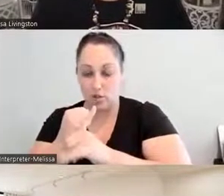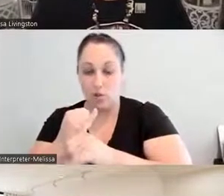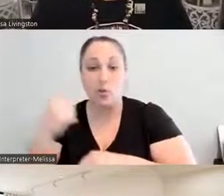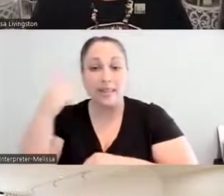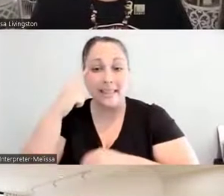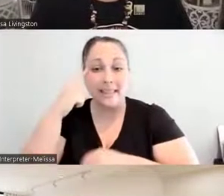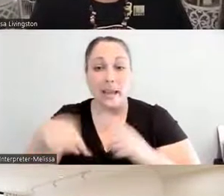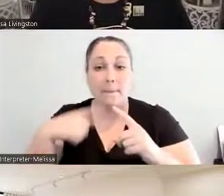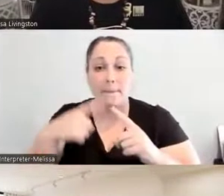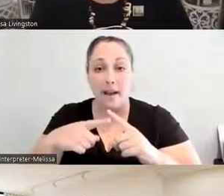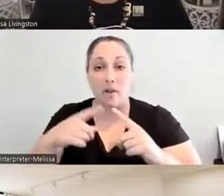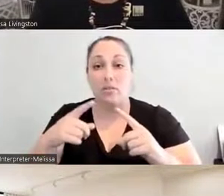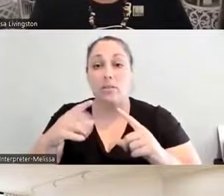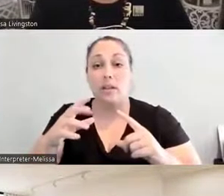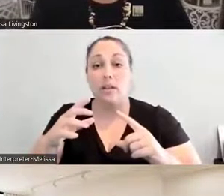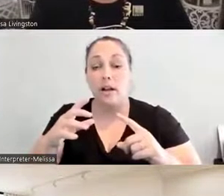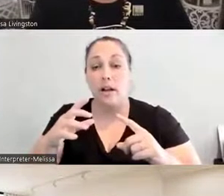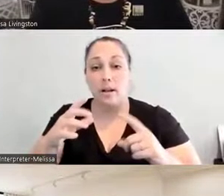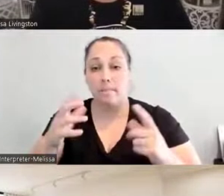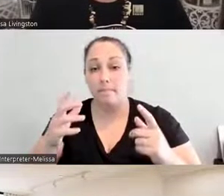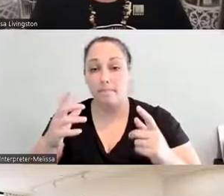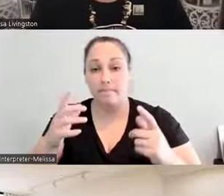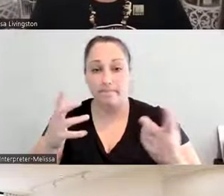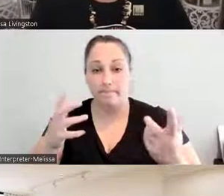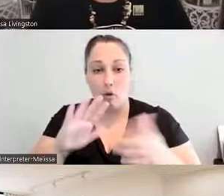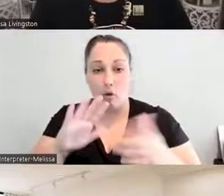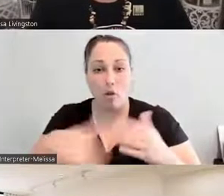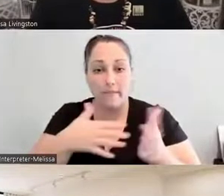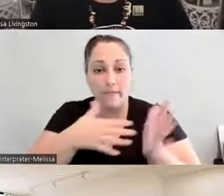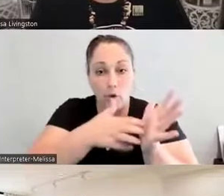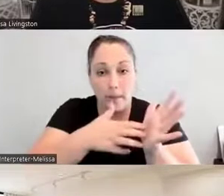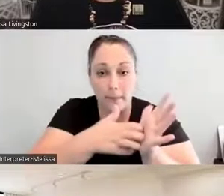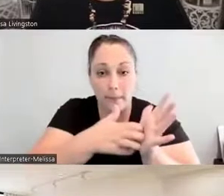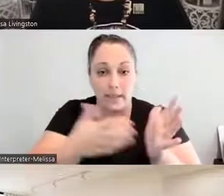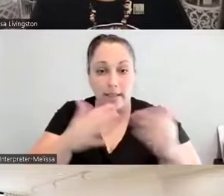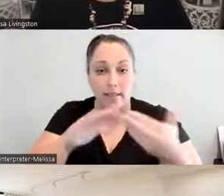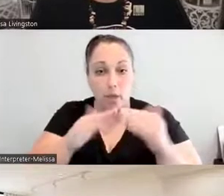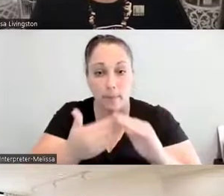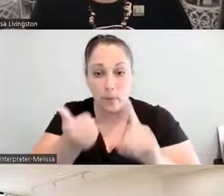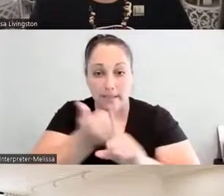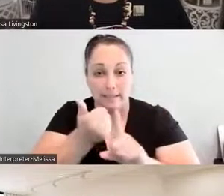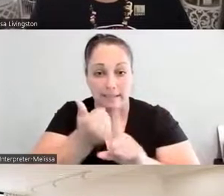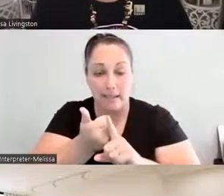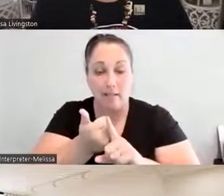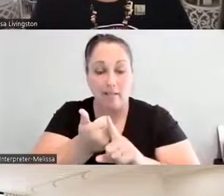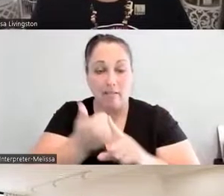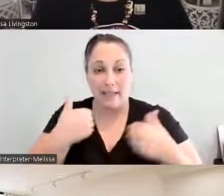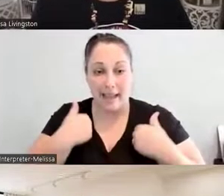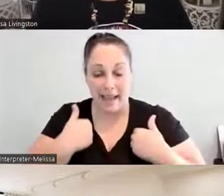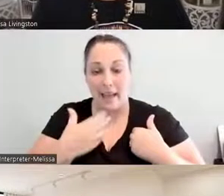but also the increasing vulnerabilities that our communities hold and continue to go through through the pandemic.